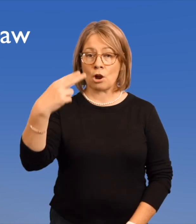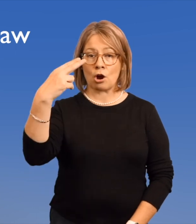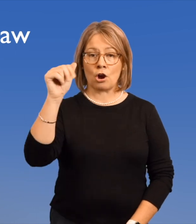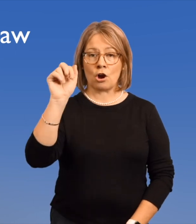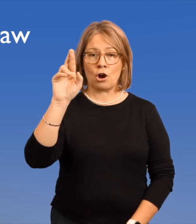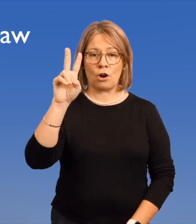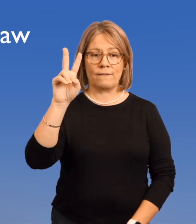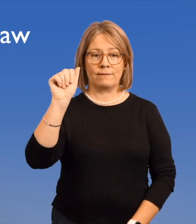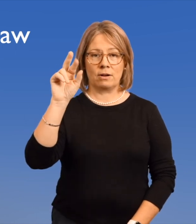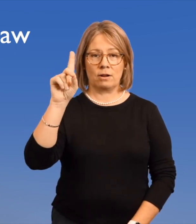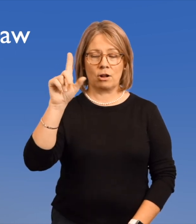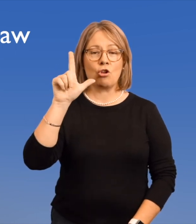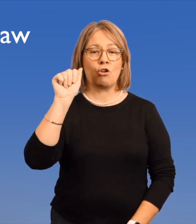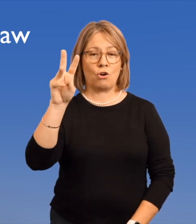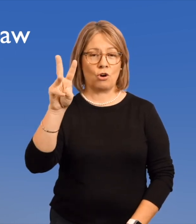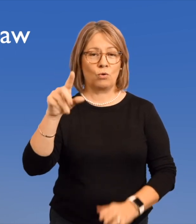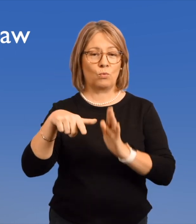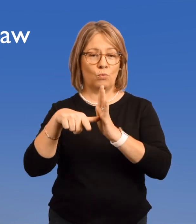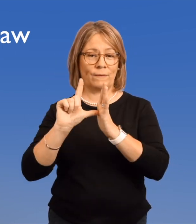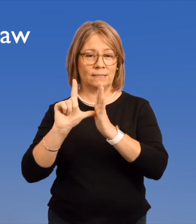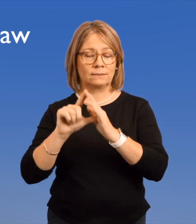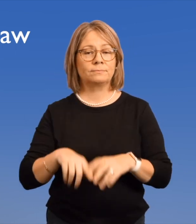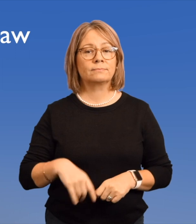Harvard Law Review.